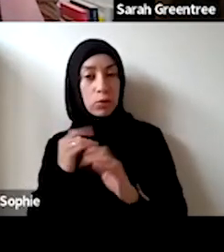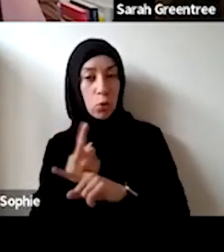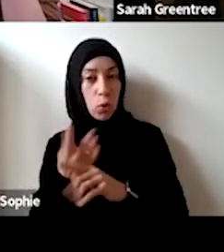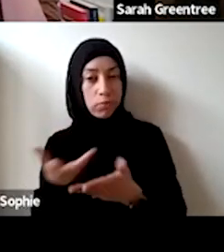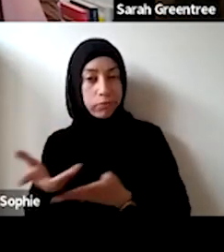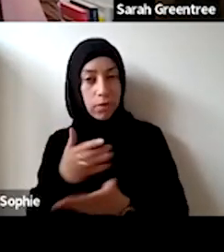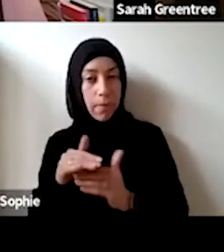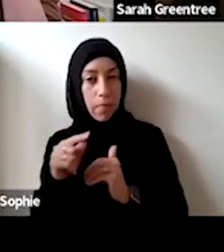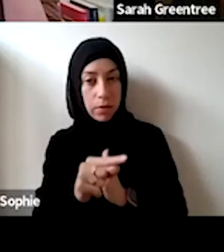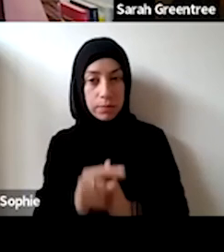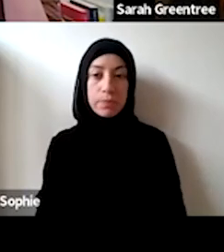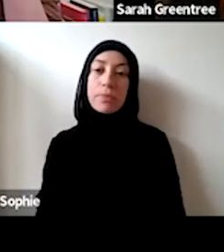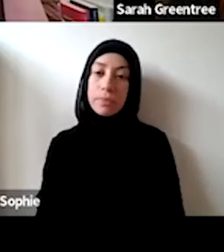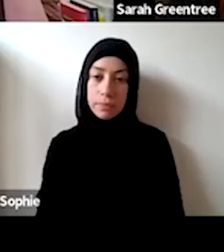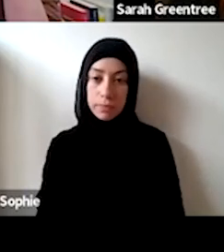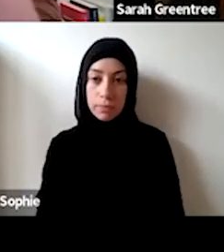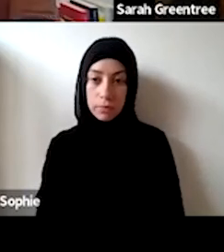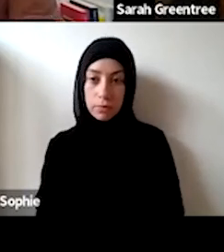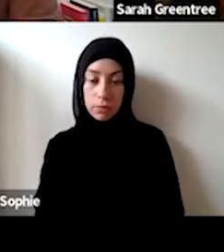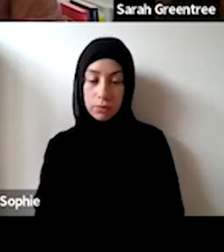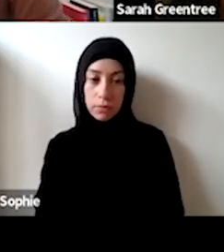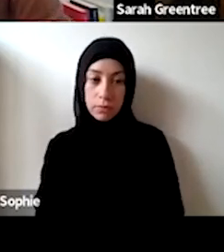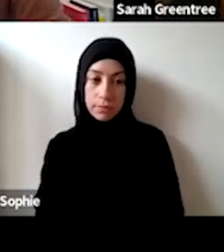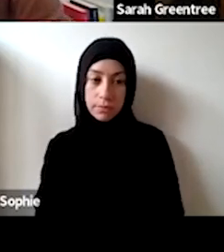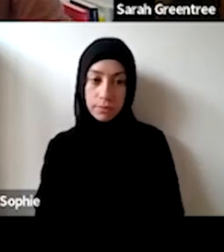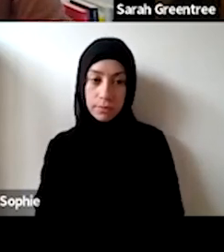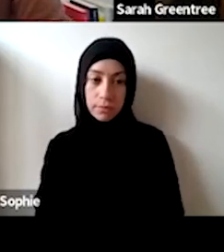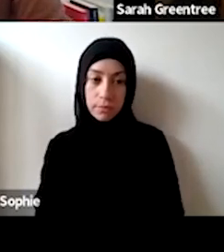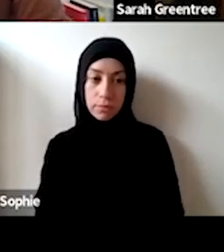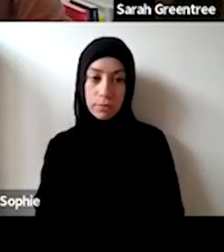Cat has asked, if we will take into account